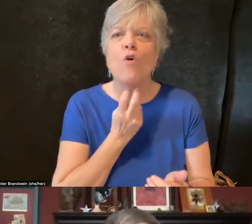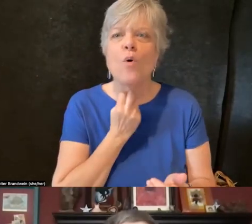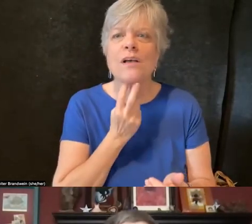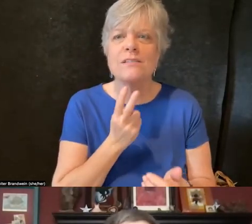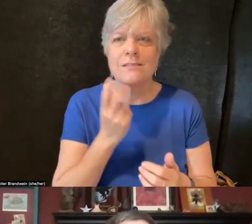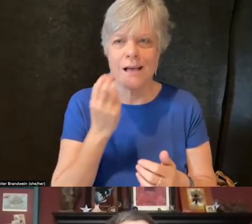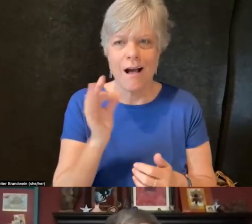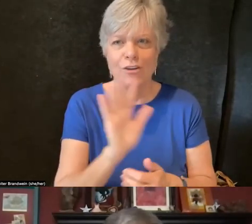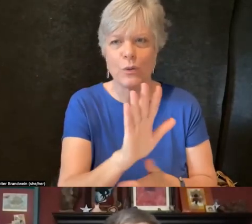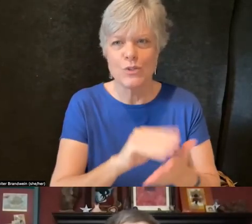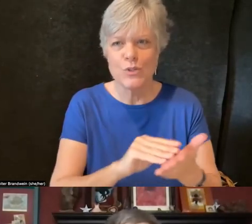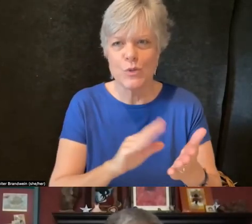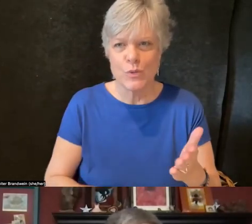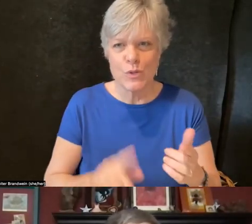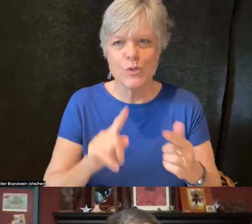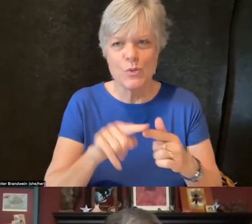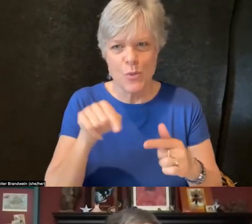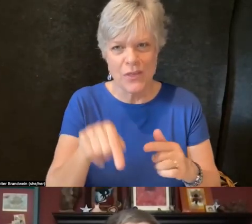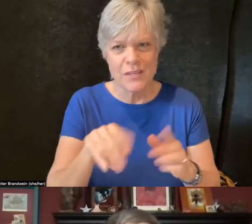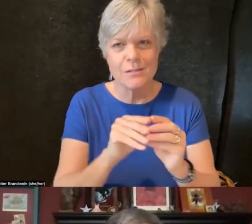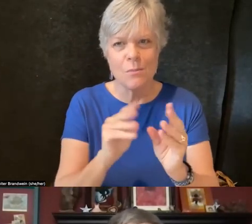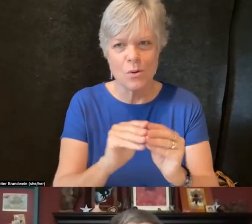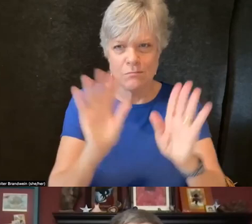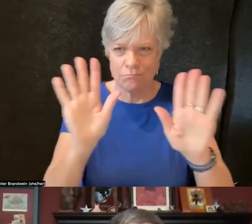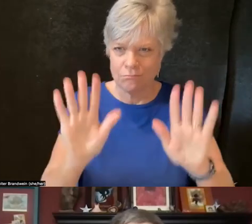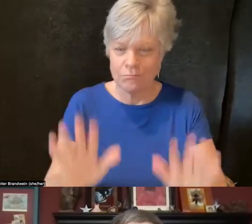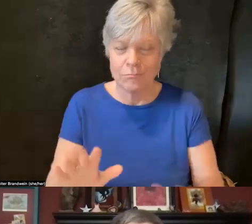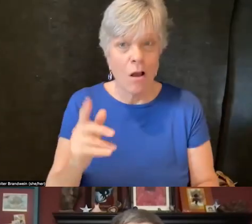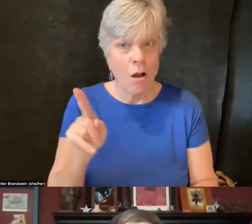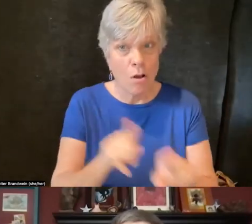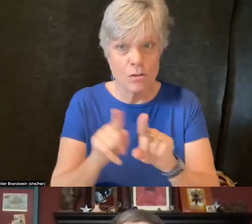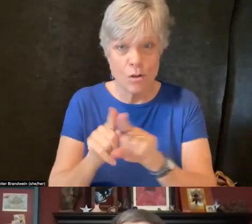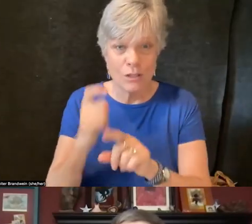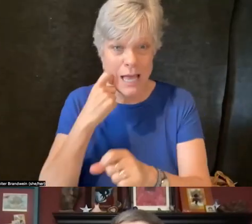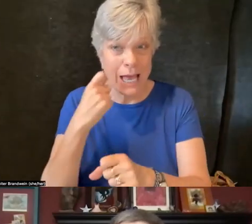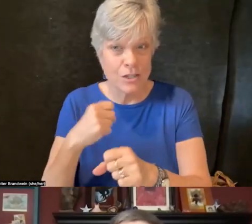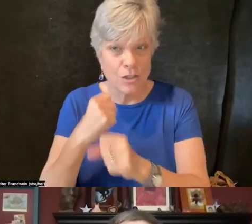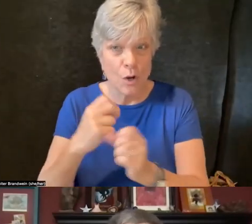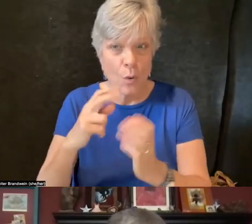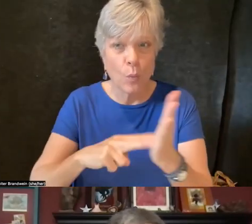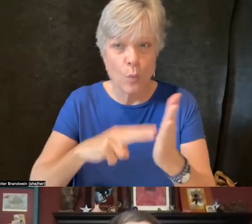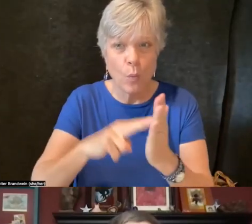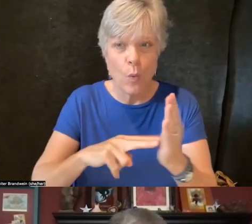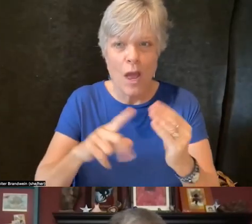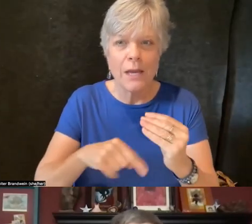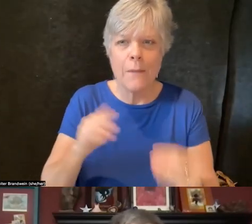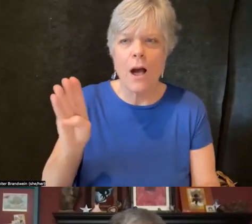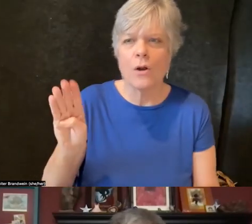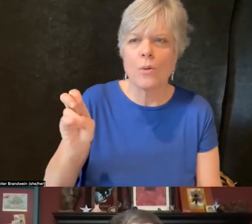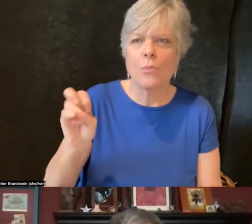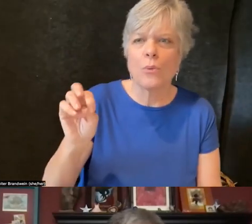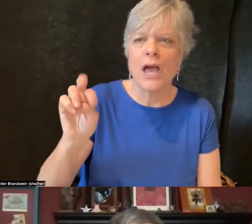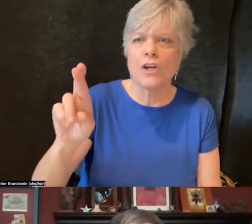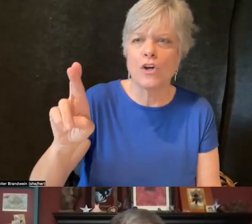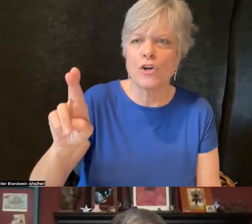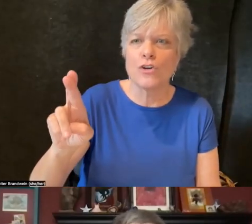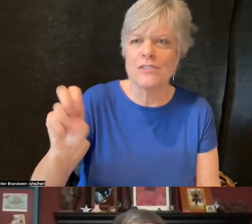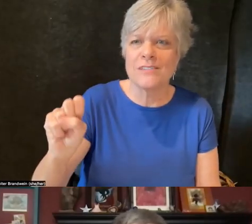And I've also in the past year have read about Bronfenbrenner's ecological model, so it was very interesting